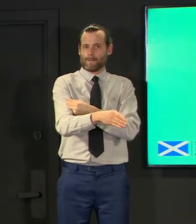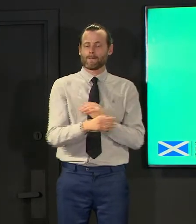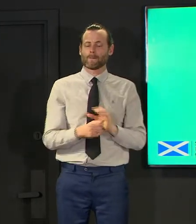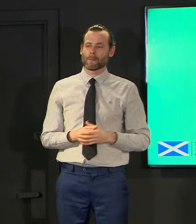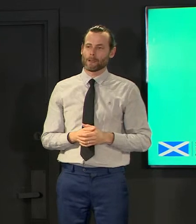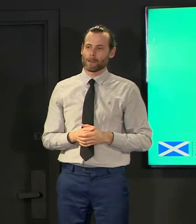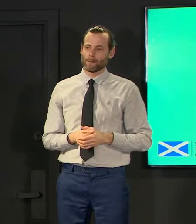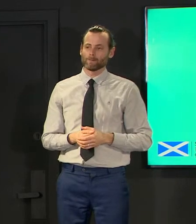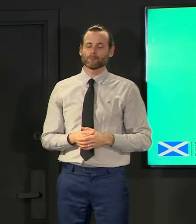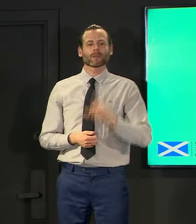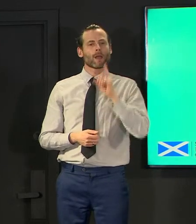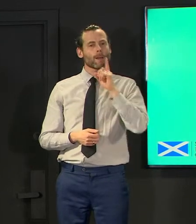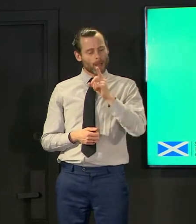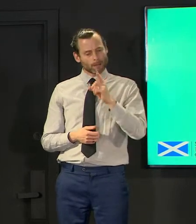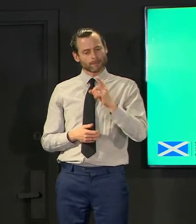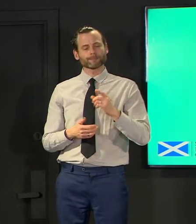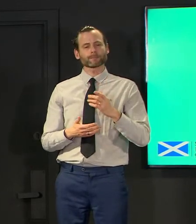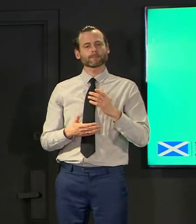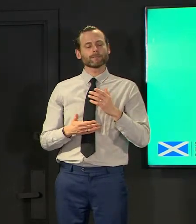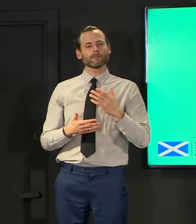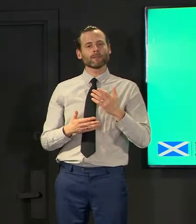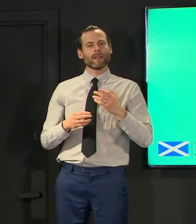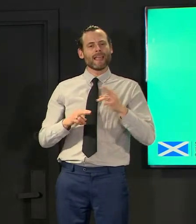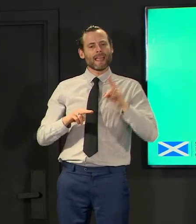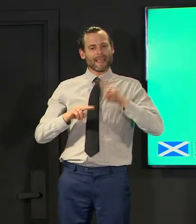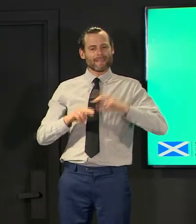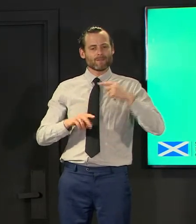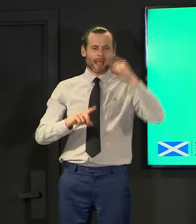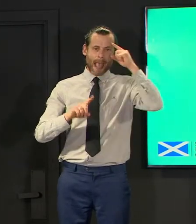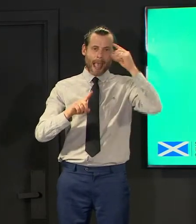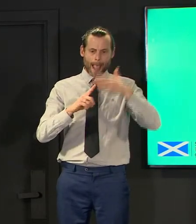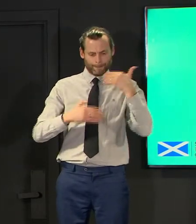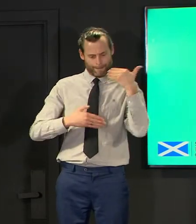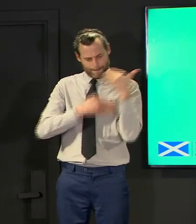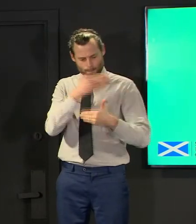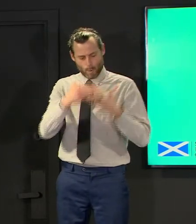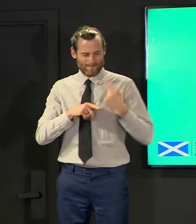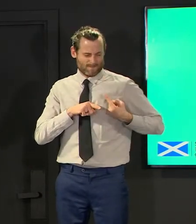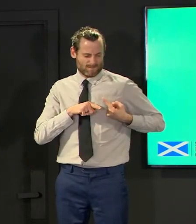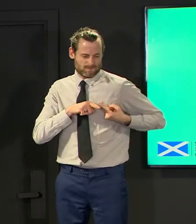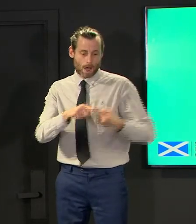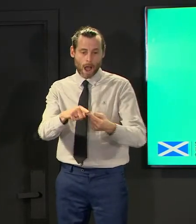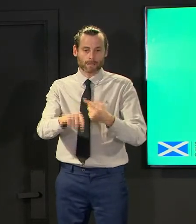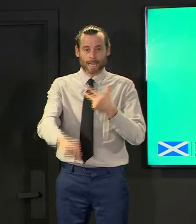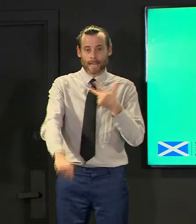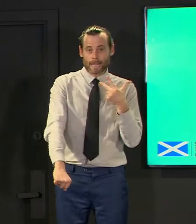speed and simplicity of implementation which is crucial because we're going to go through those